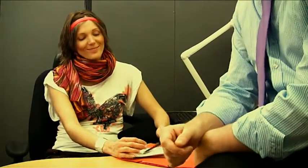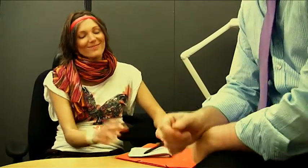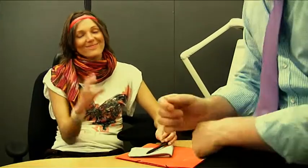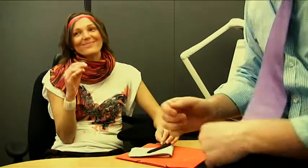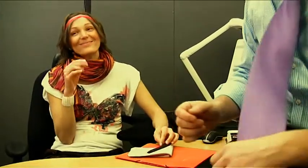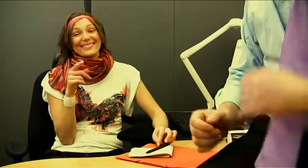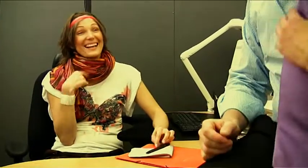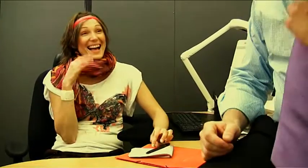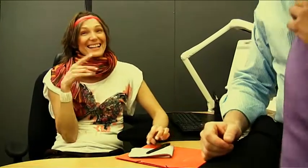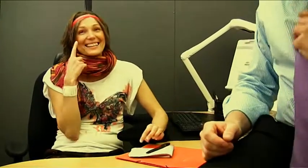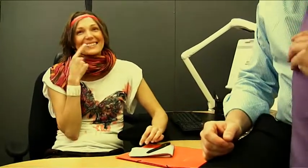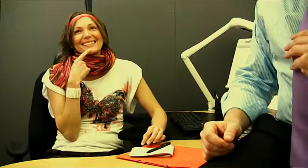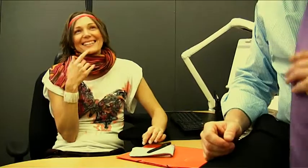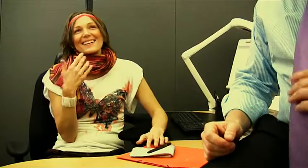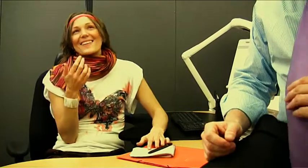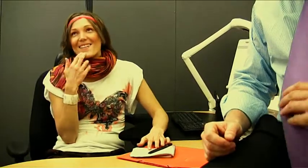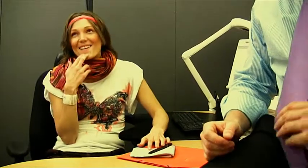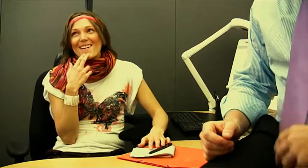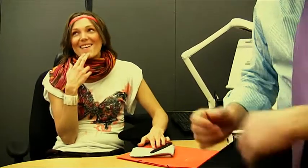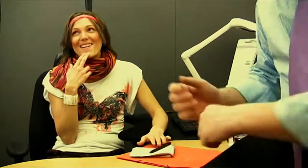Yeah, what I planned on saying is...